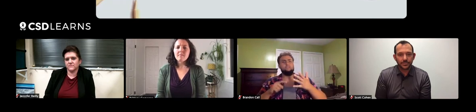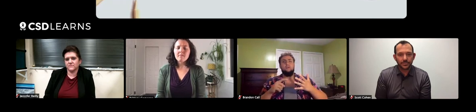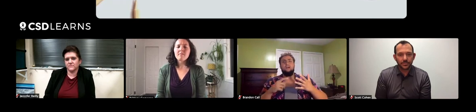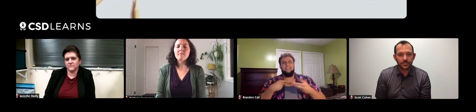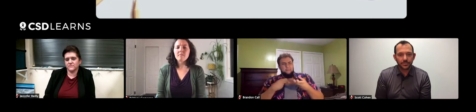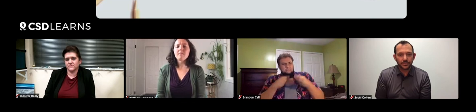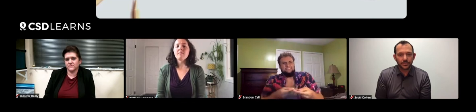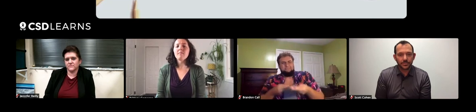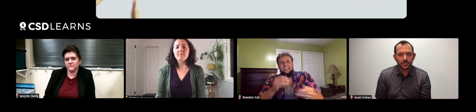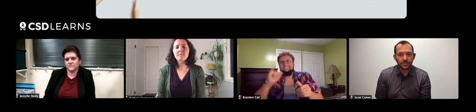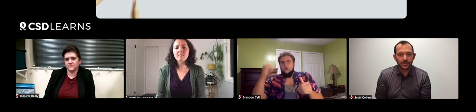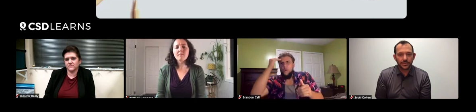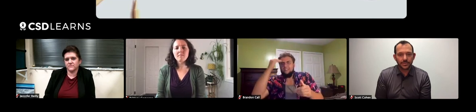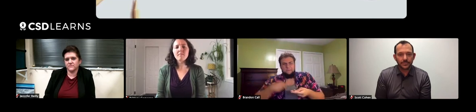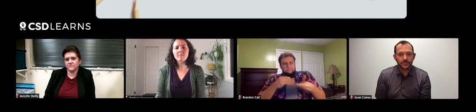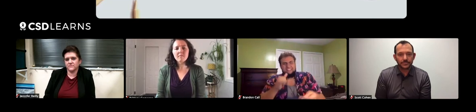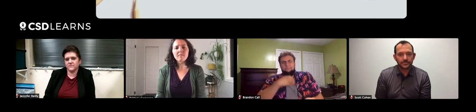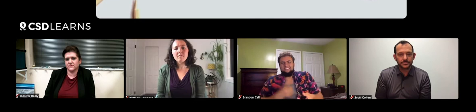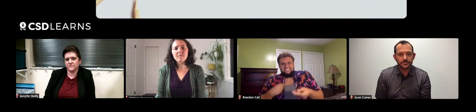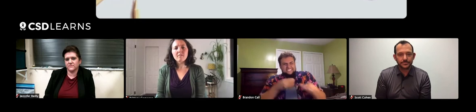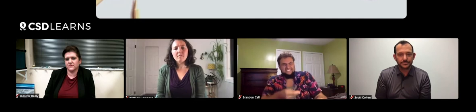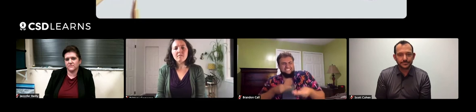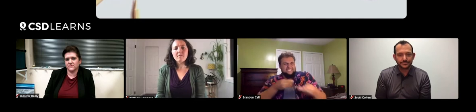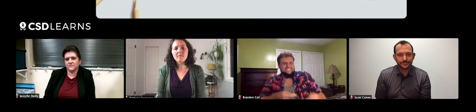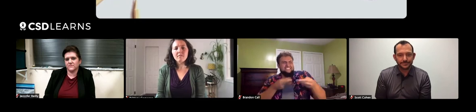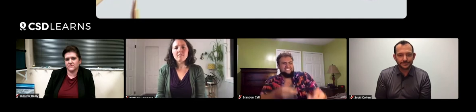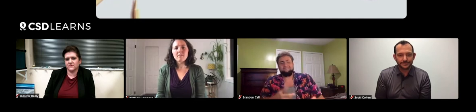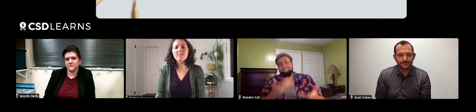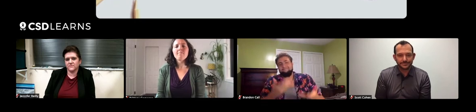And so I keep trying to share and pass that passion along to the students I work with.